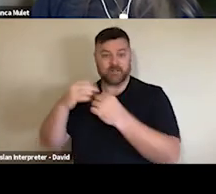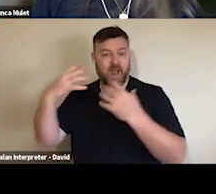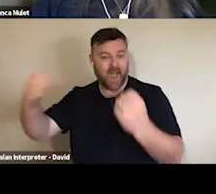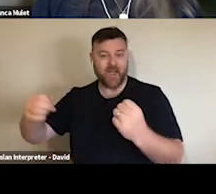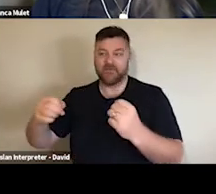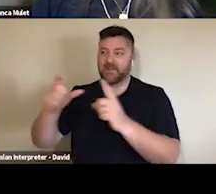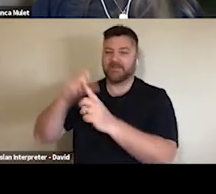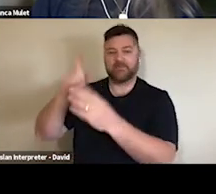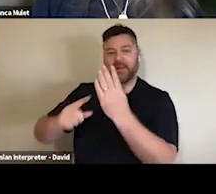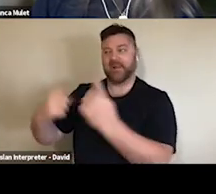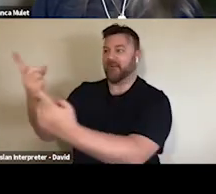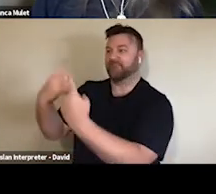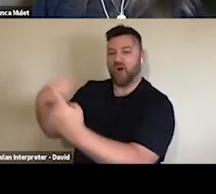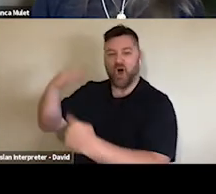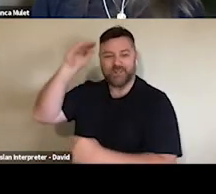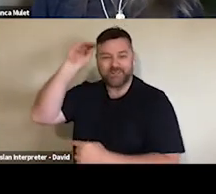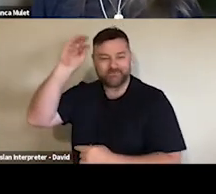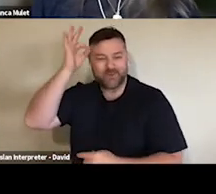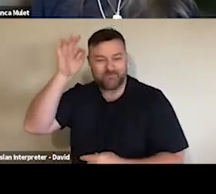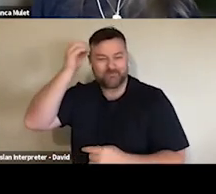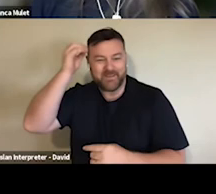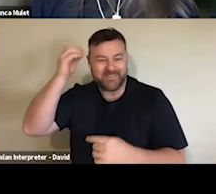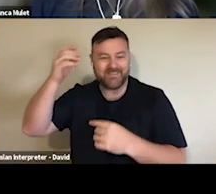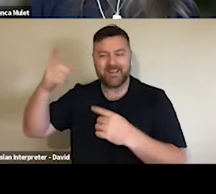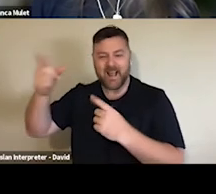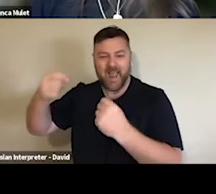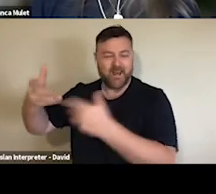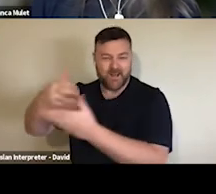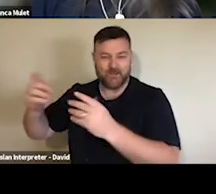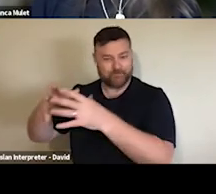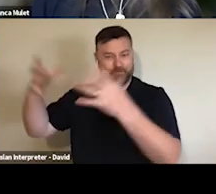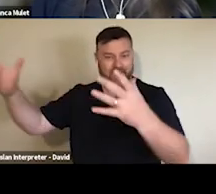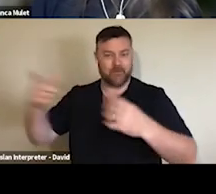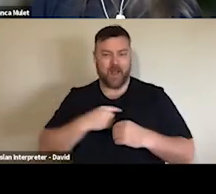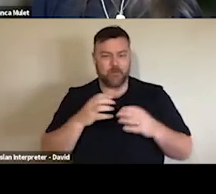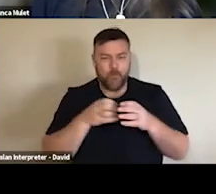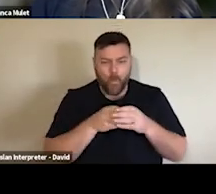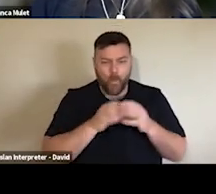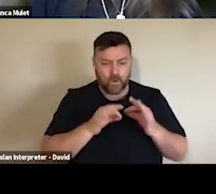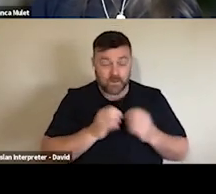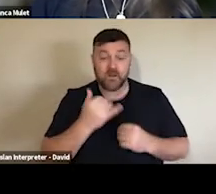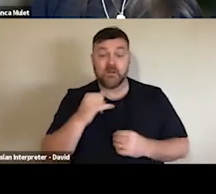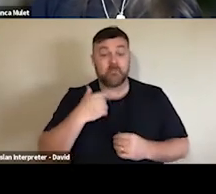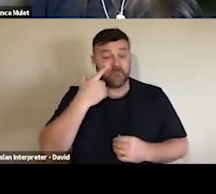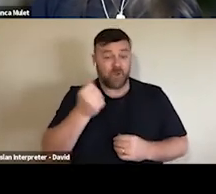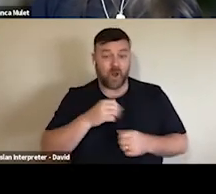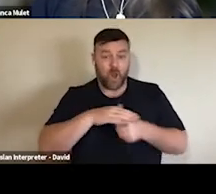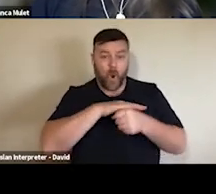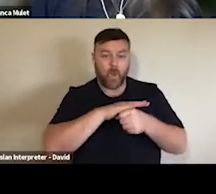I think it's something that you're always bringing to the table and certainly in the